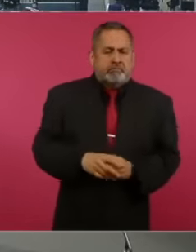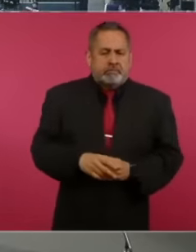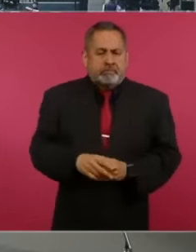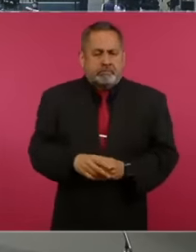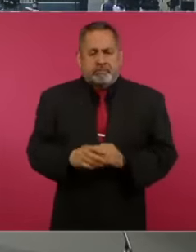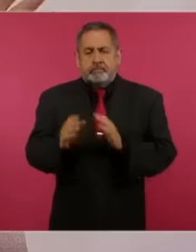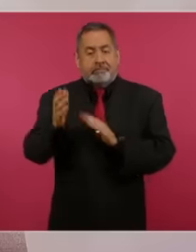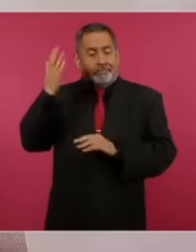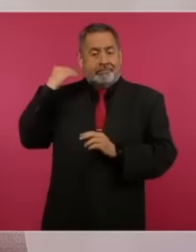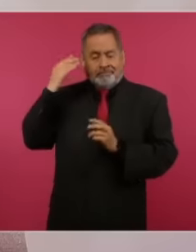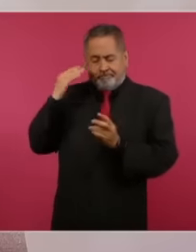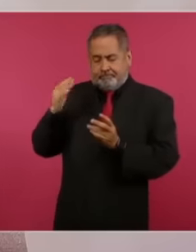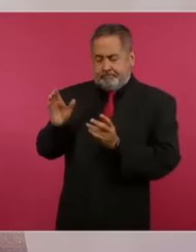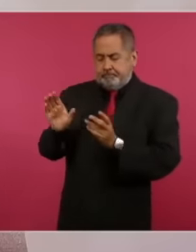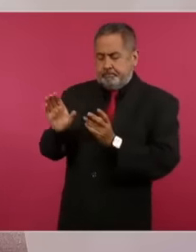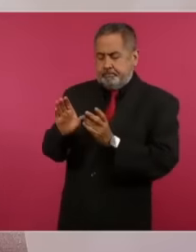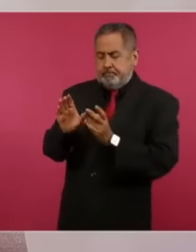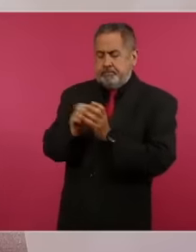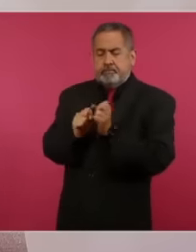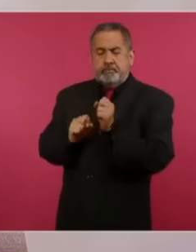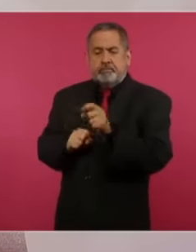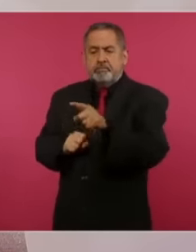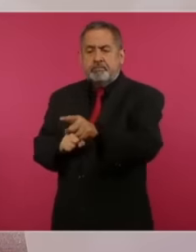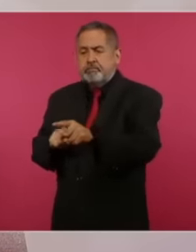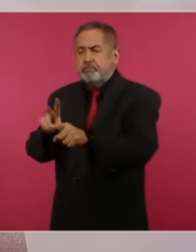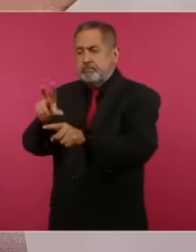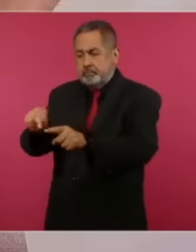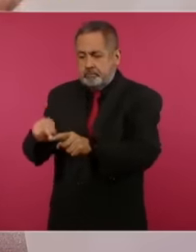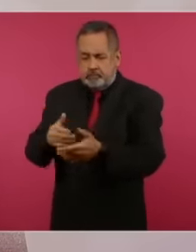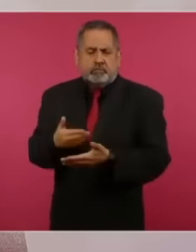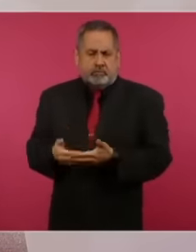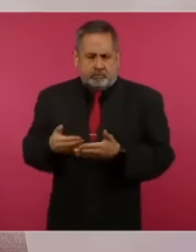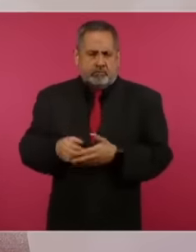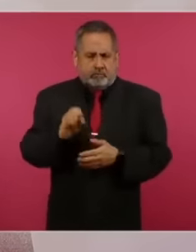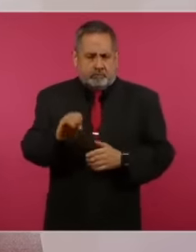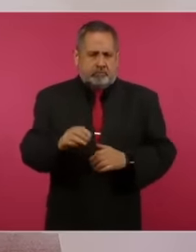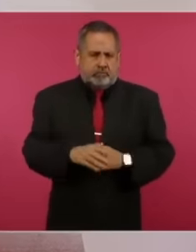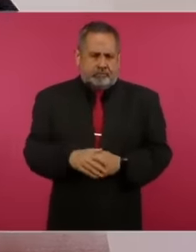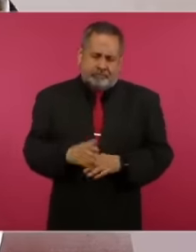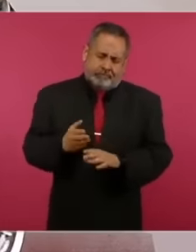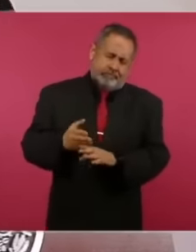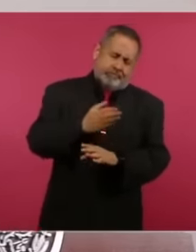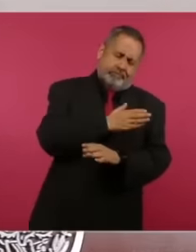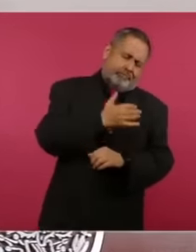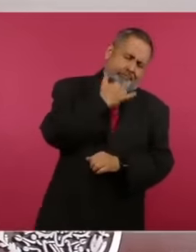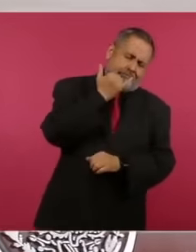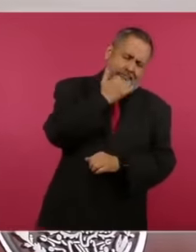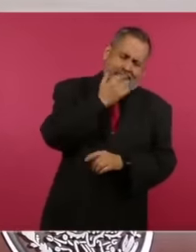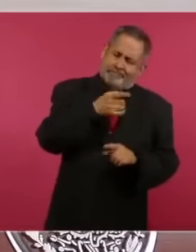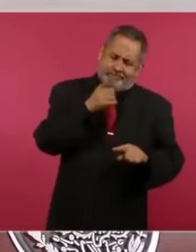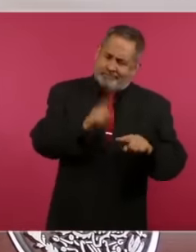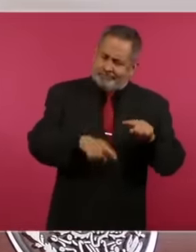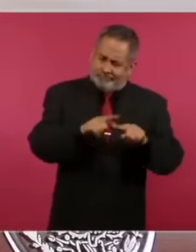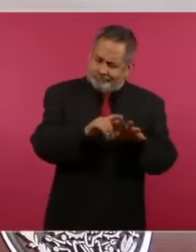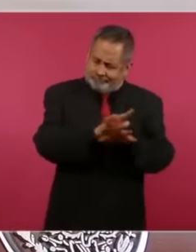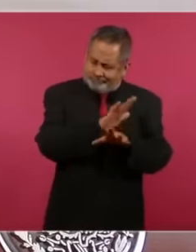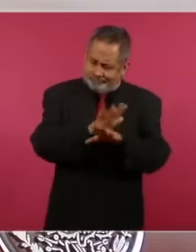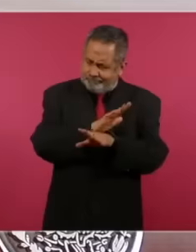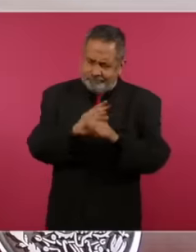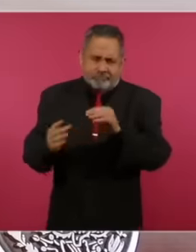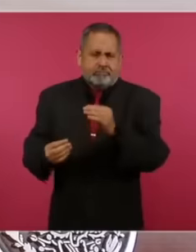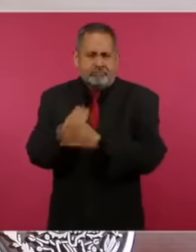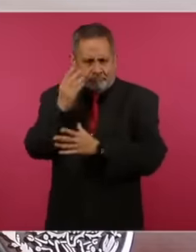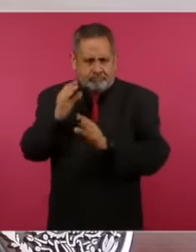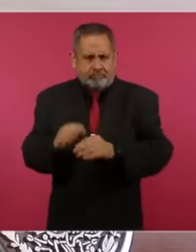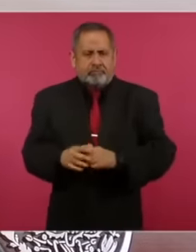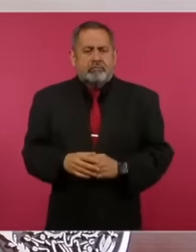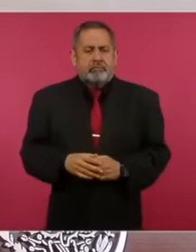prevented them from those things that were going on and that had to be updated because what